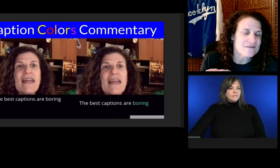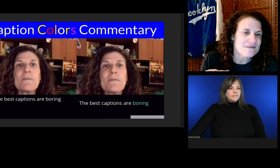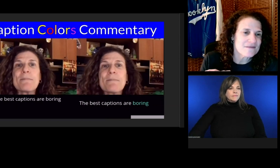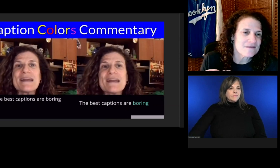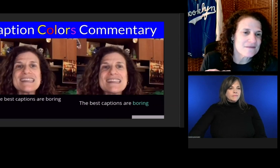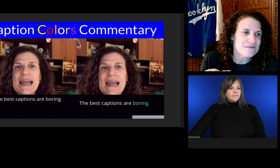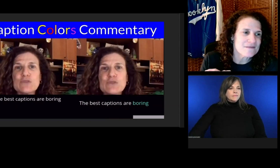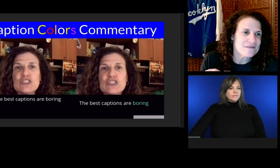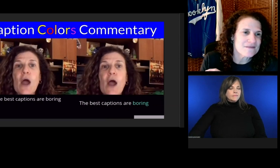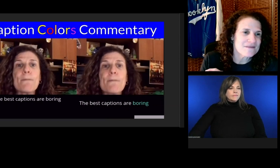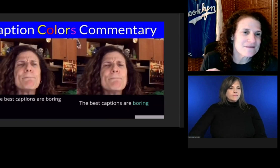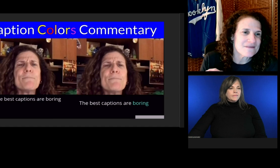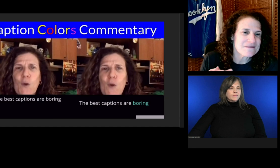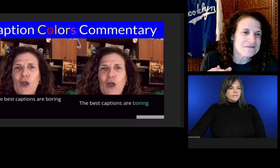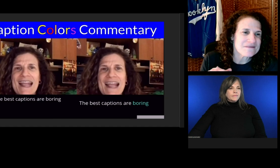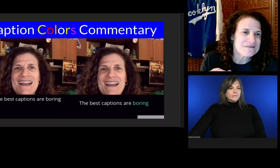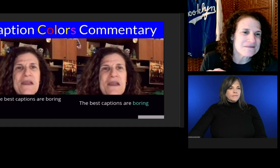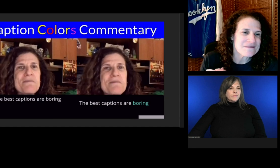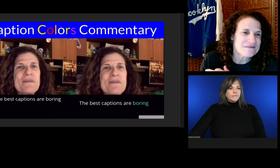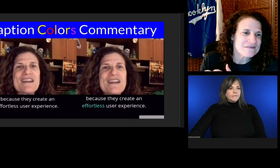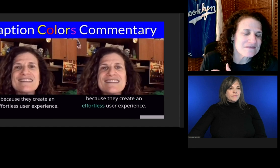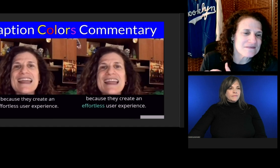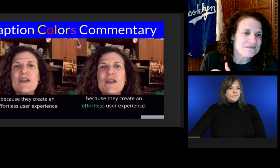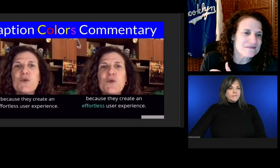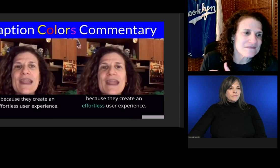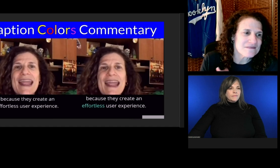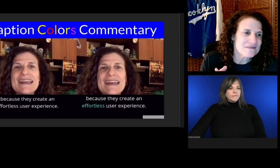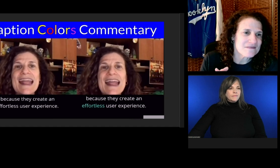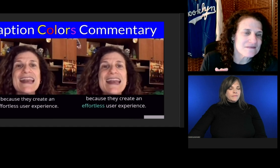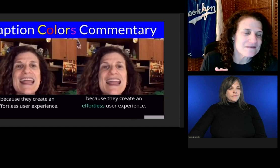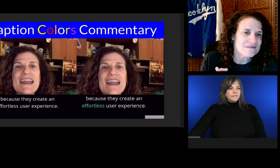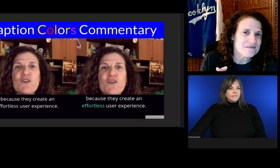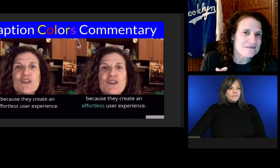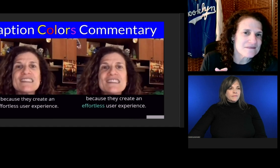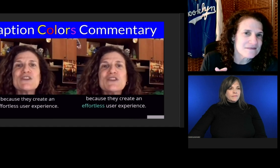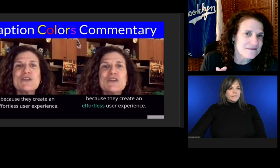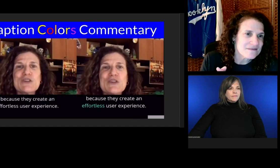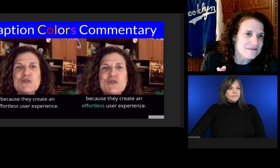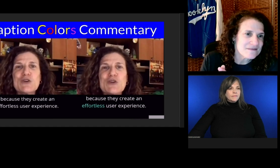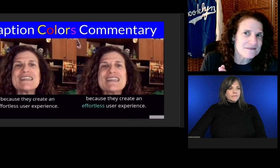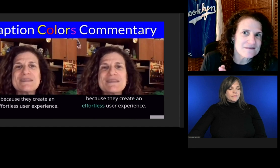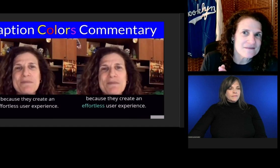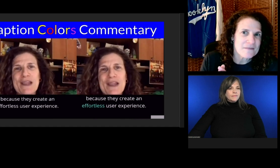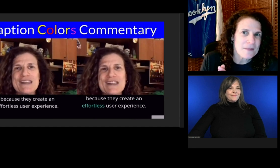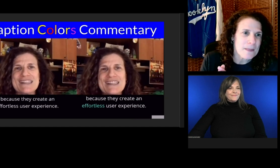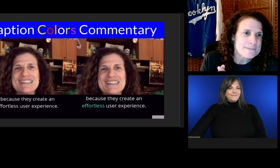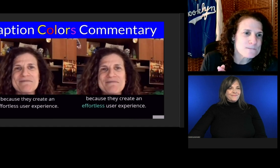The best captions are boring, because they create an effortless user experience.